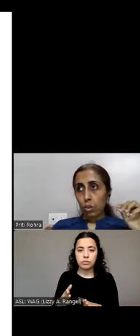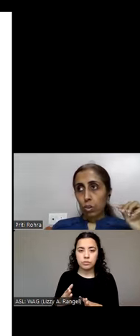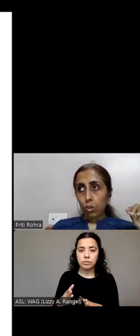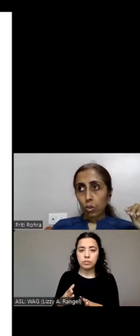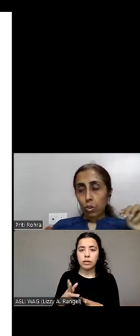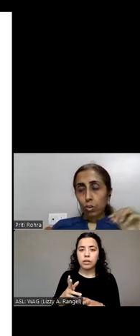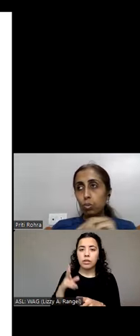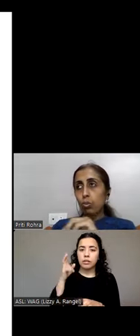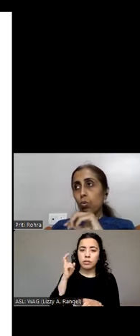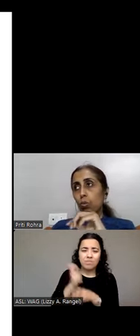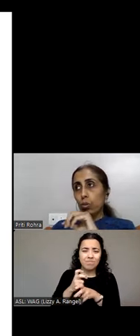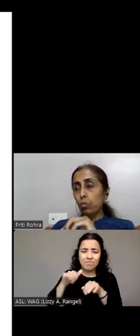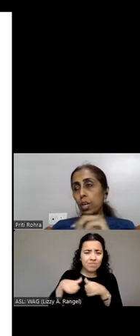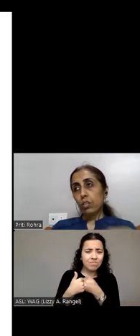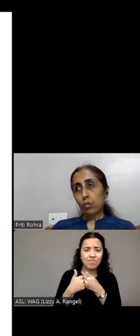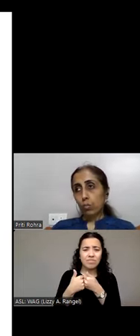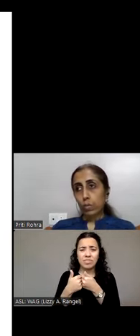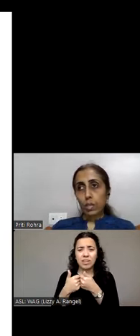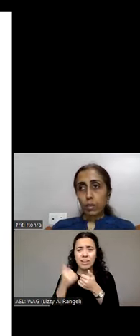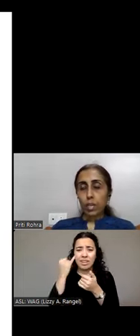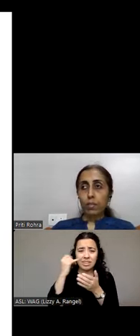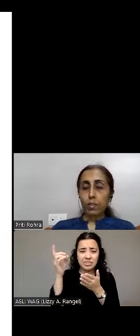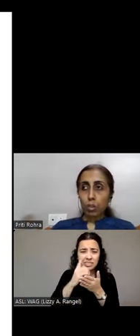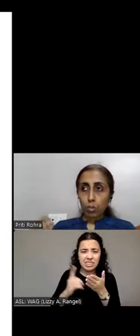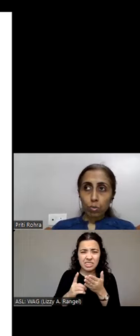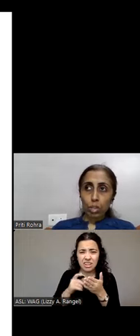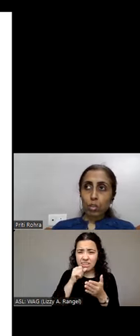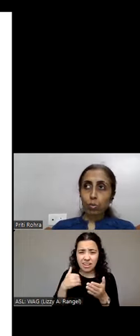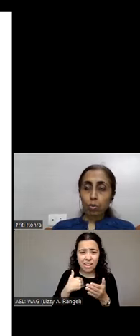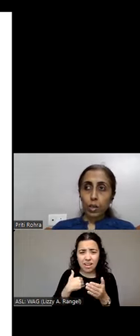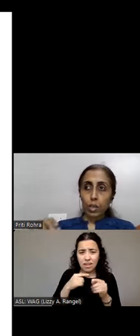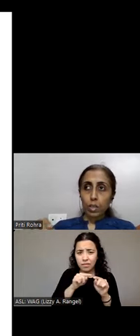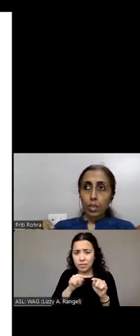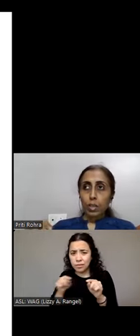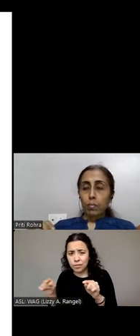you know, to scroll through that scroll bar. When you are using a scroll bar,